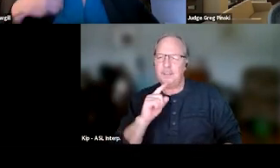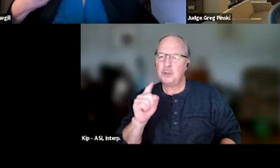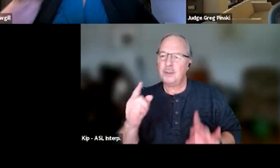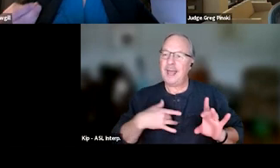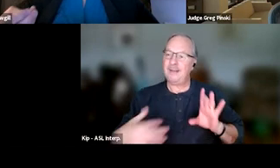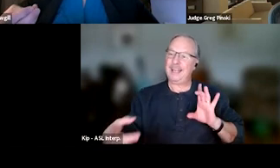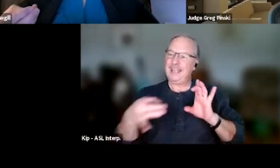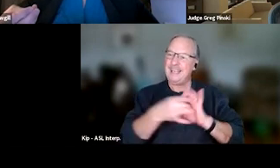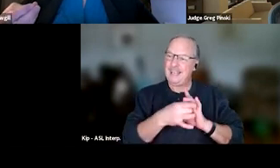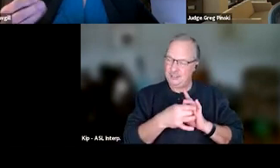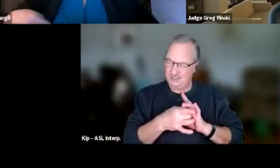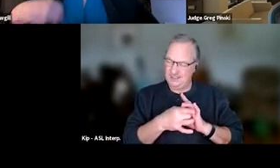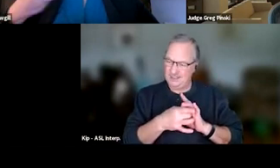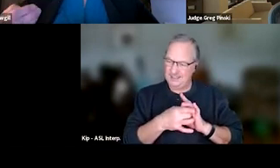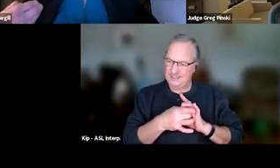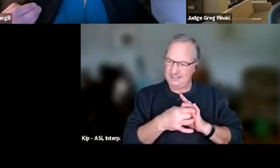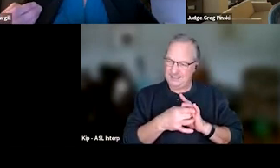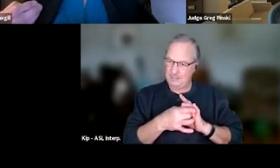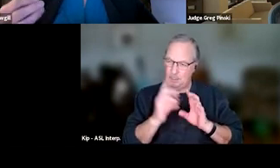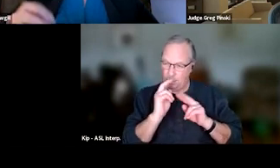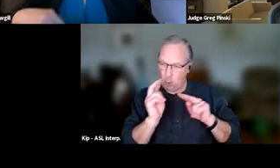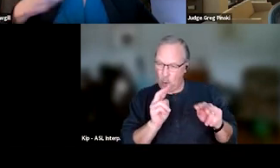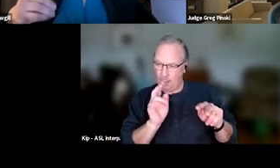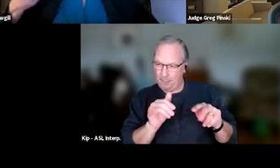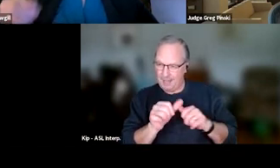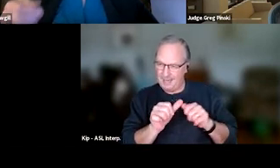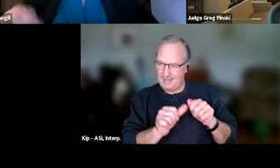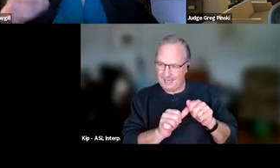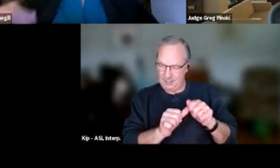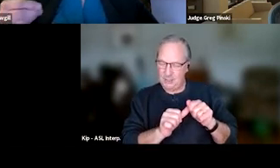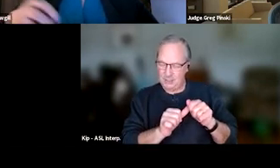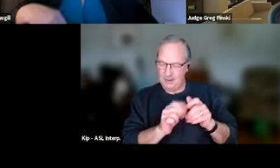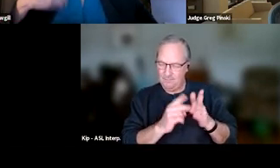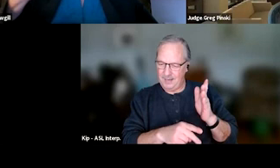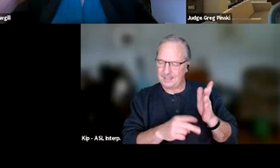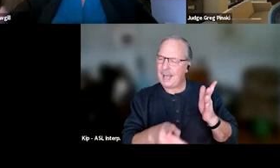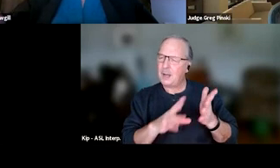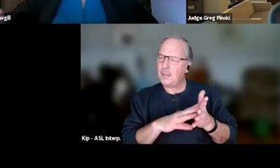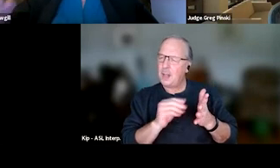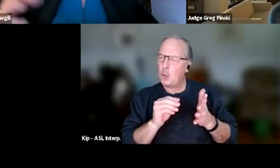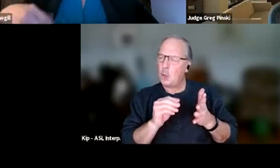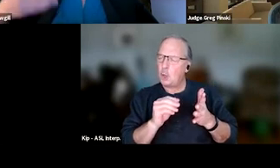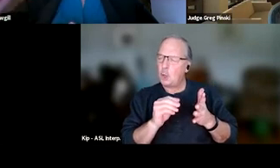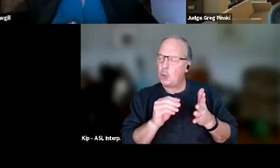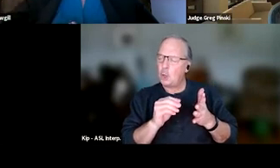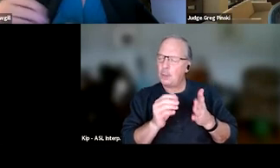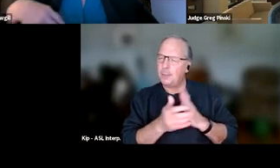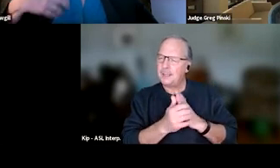And that's what we wanna be looking at at each phase is have they learned the skill? Do they know how to do this? Do they have connections?